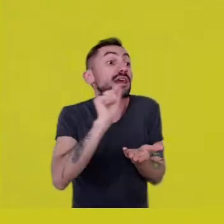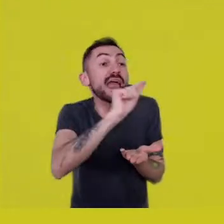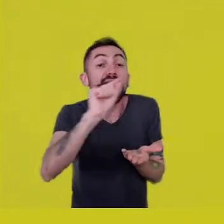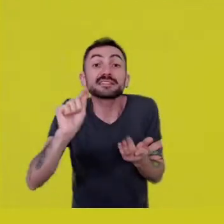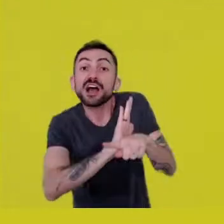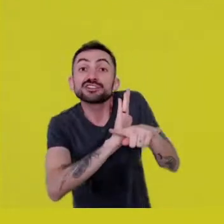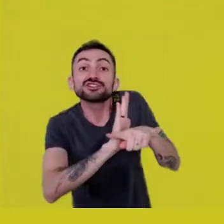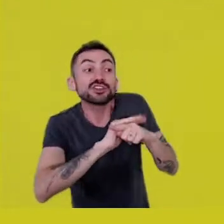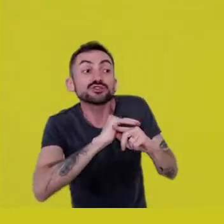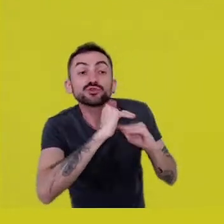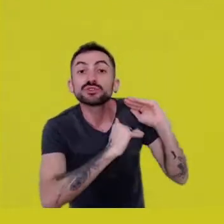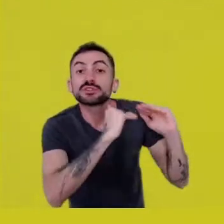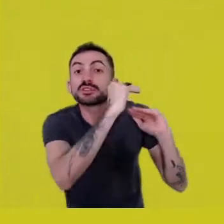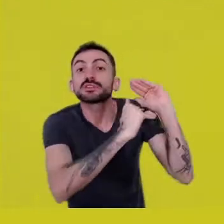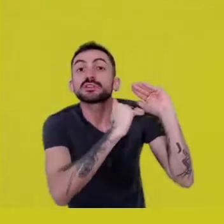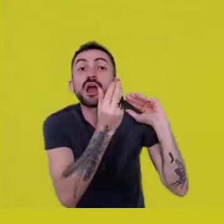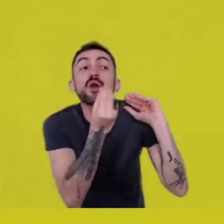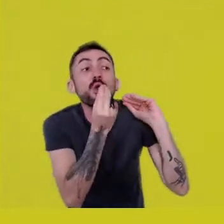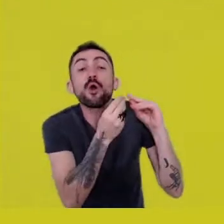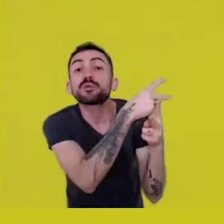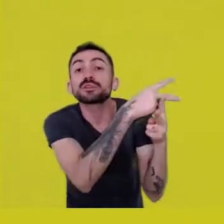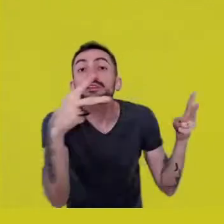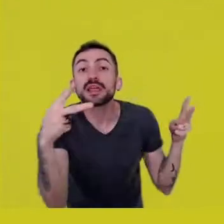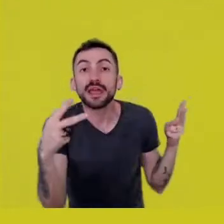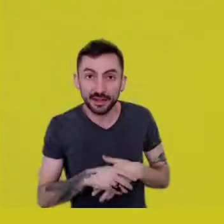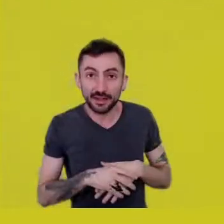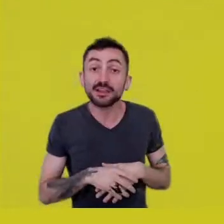Even when we work on the field of education,